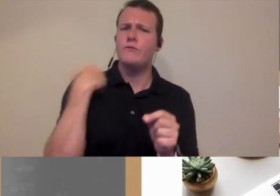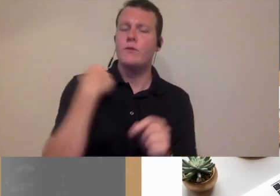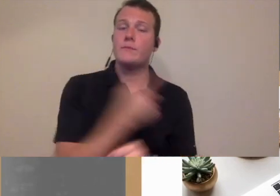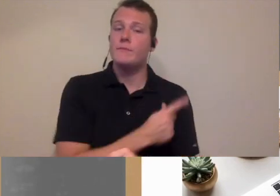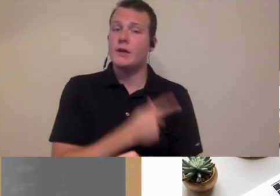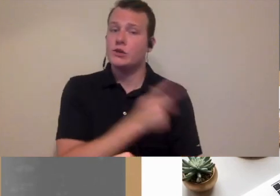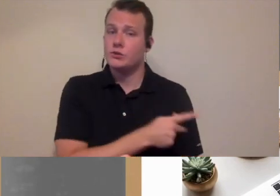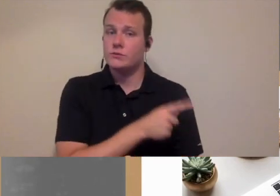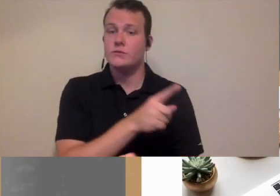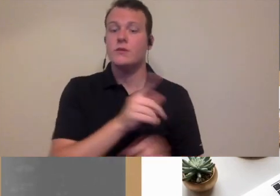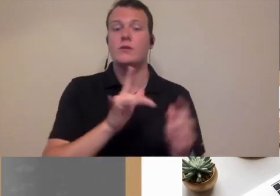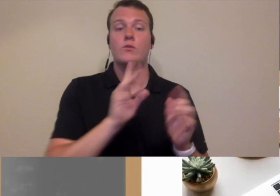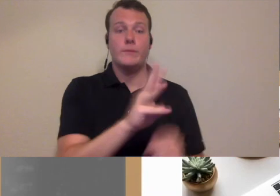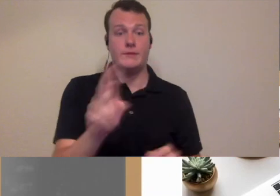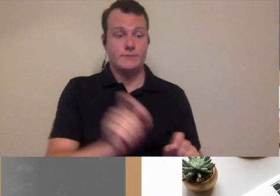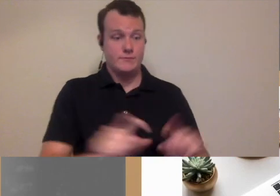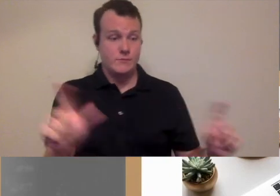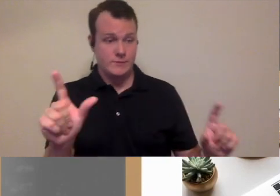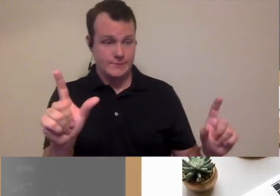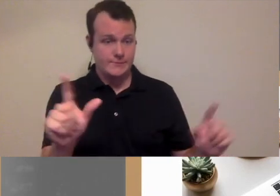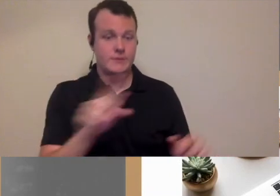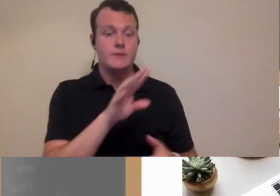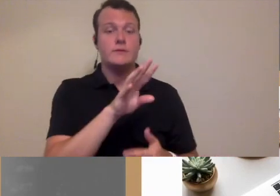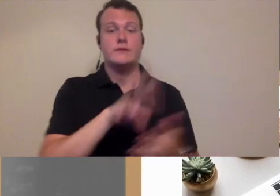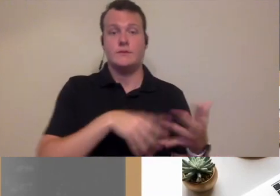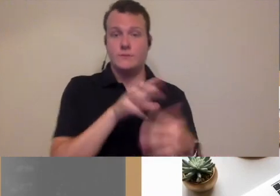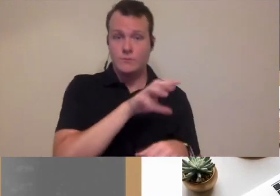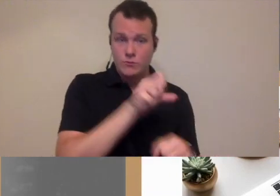before you can have the patient go in your website schedule an appointment